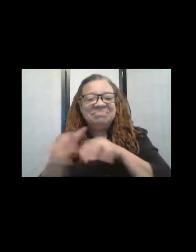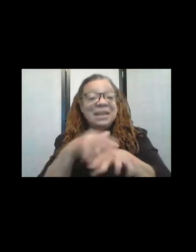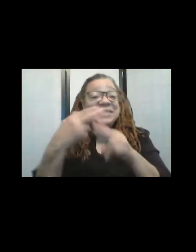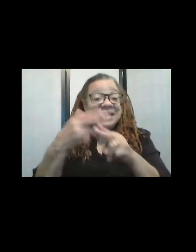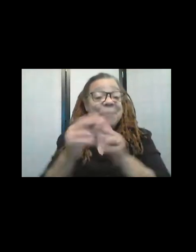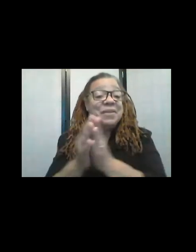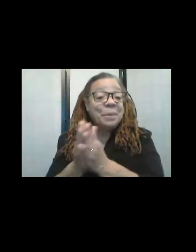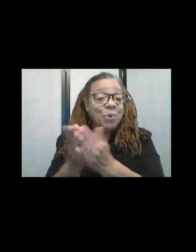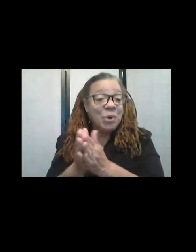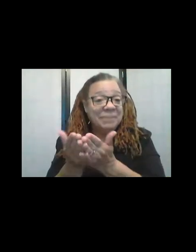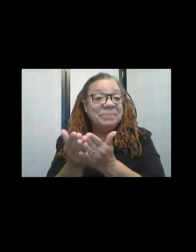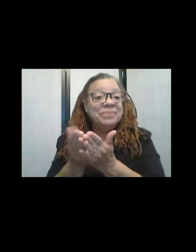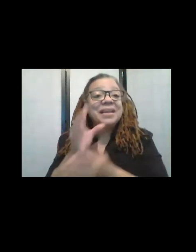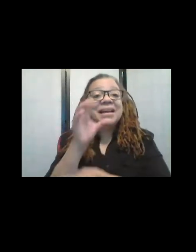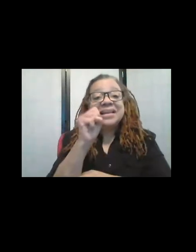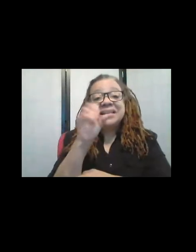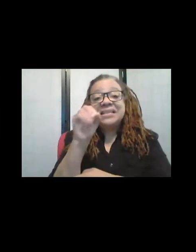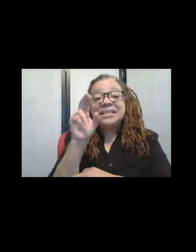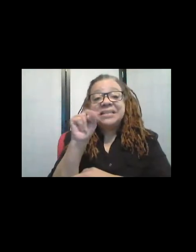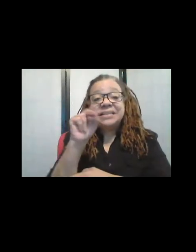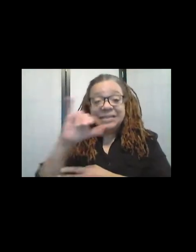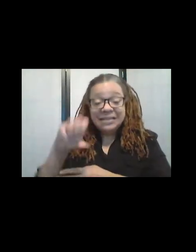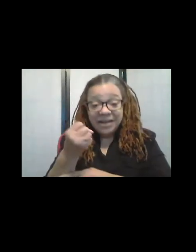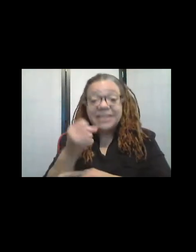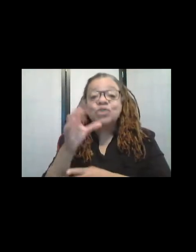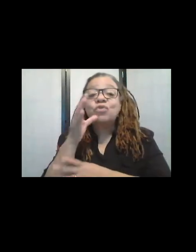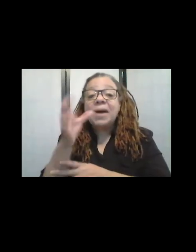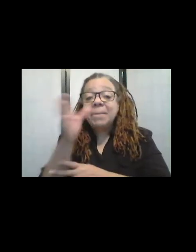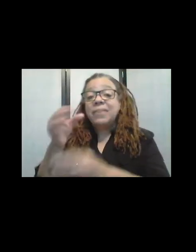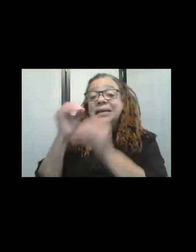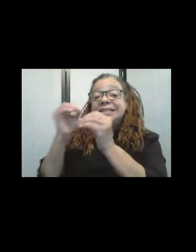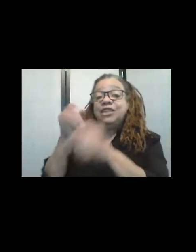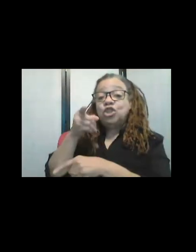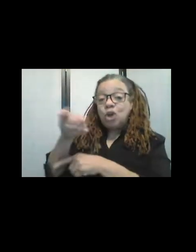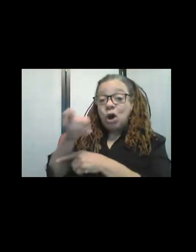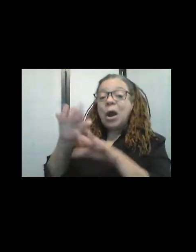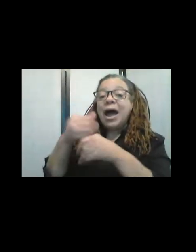Well, Sunny's Grandmother teaches her how to knit in the round.